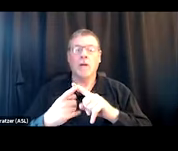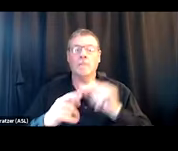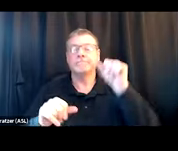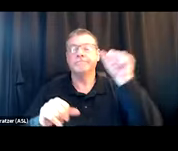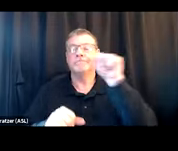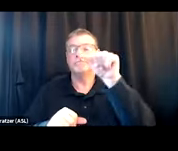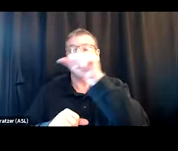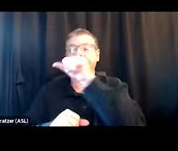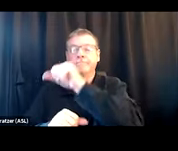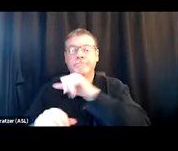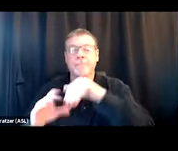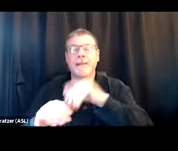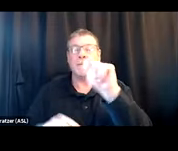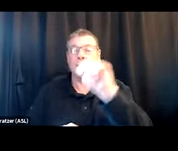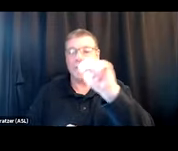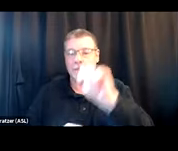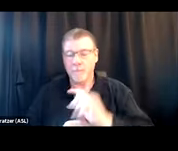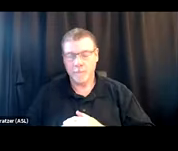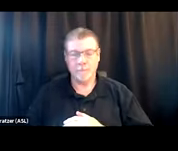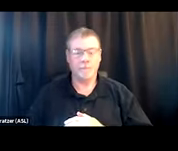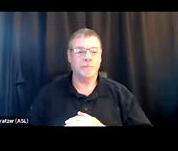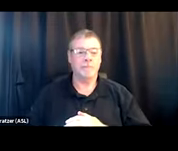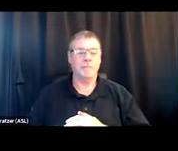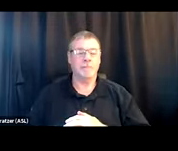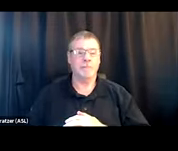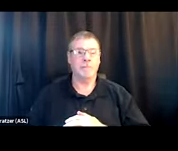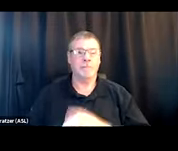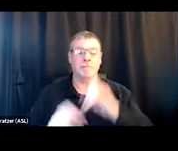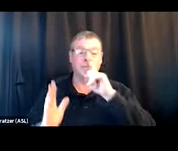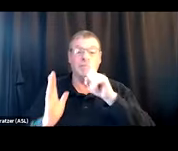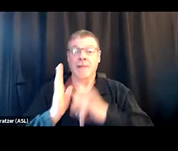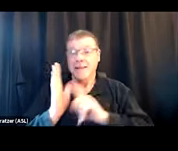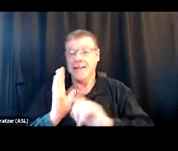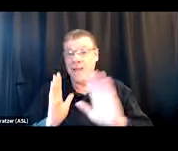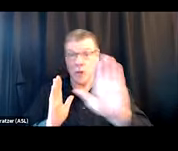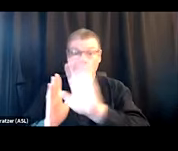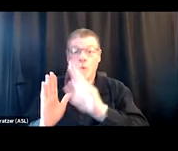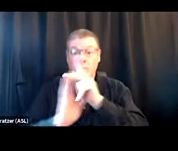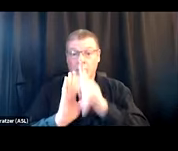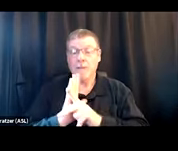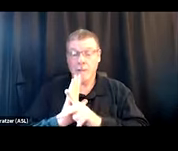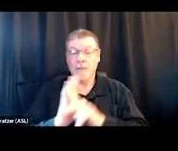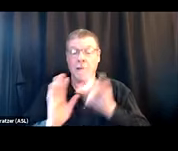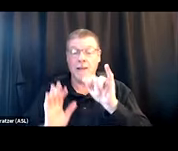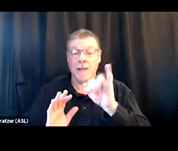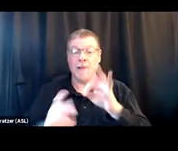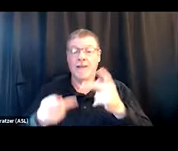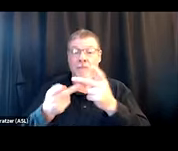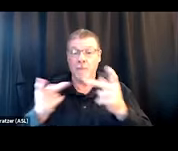taping it up in your bathrooms. Examine your own policies and procedures if you're a place that is, like,